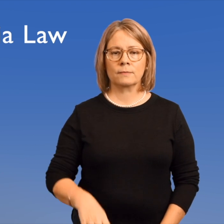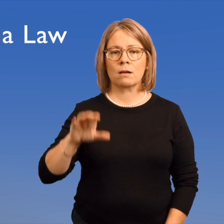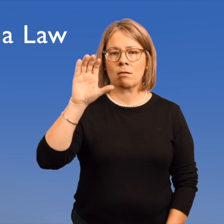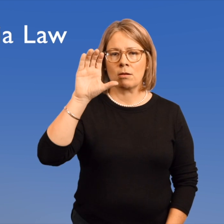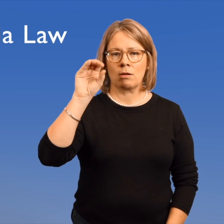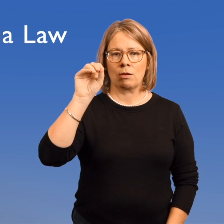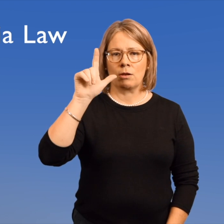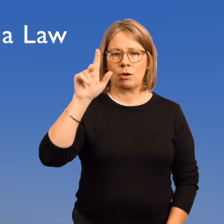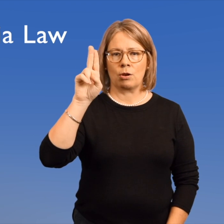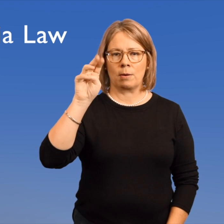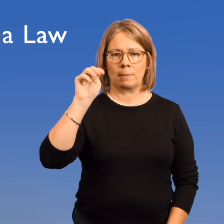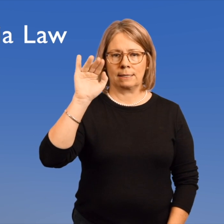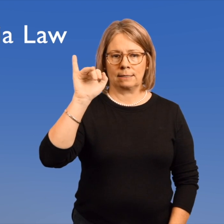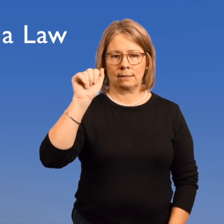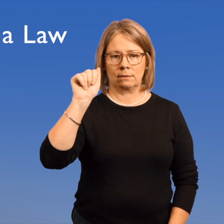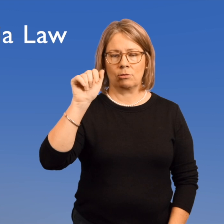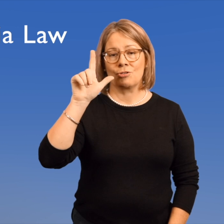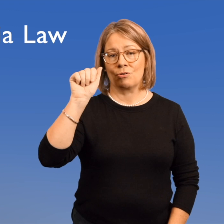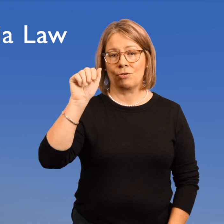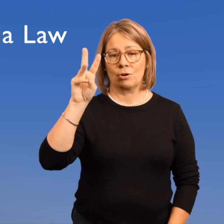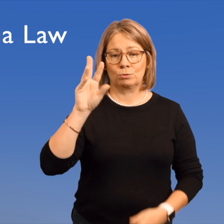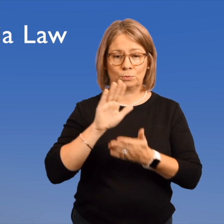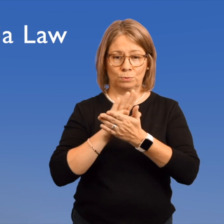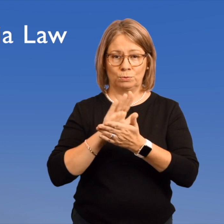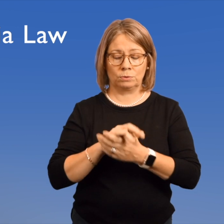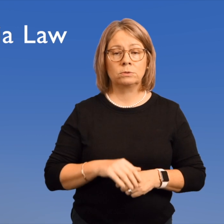Columbia Law School --